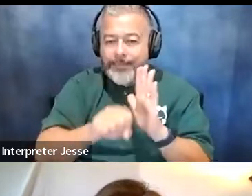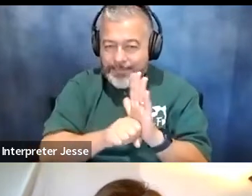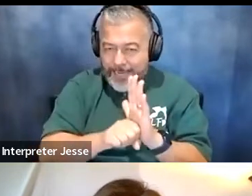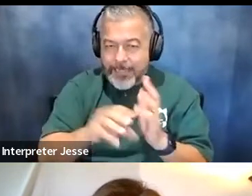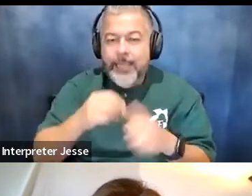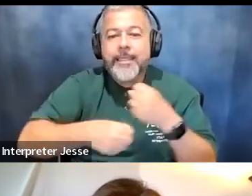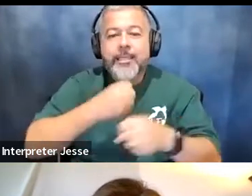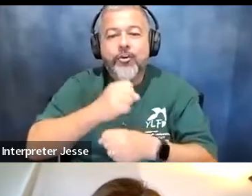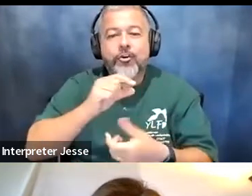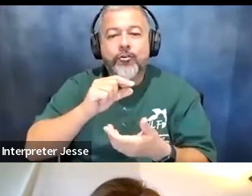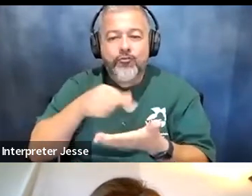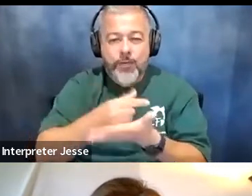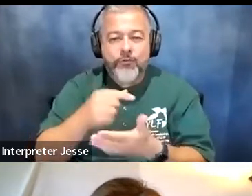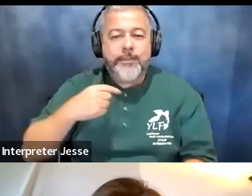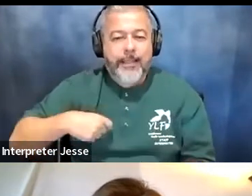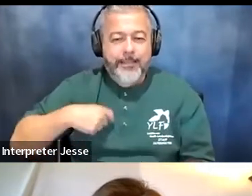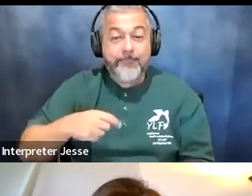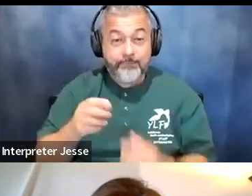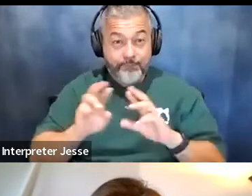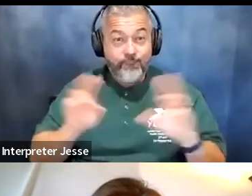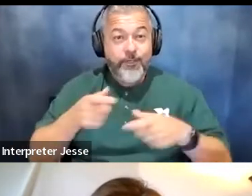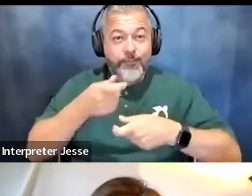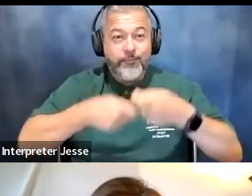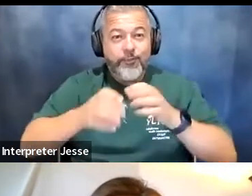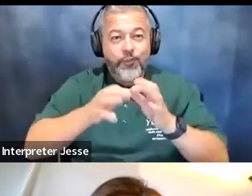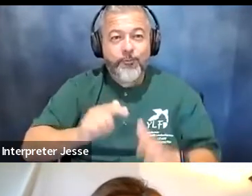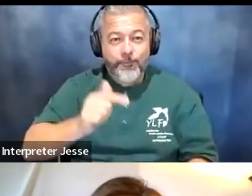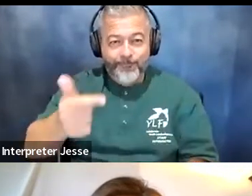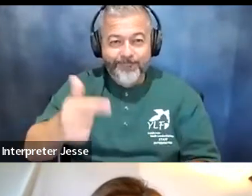that you were a delegate so i'm just going to start with the first person on my screen which